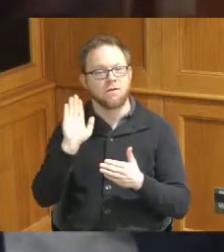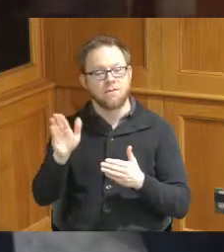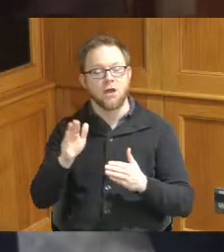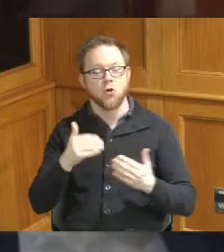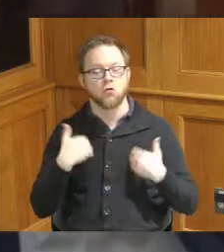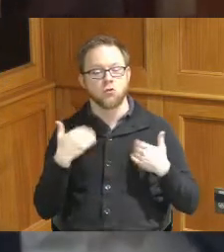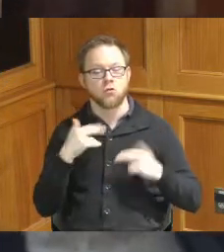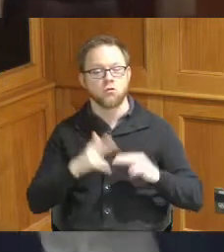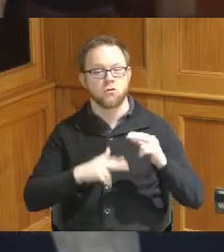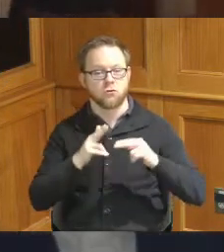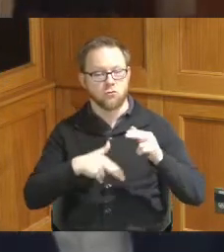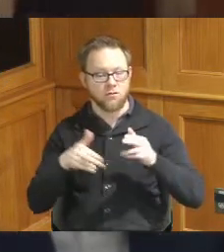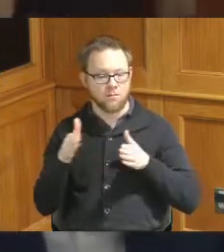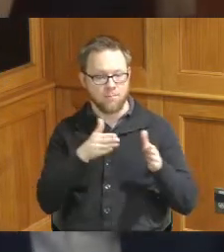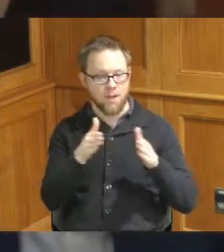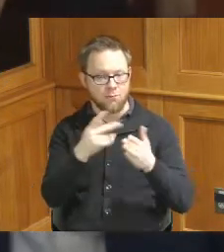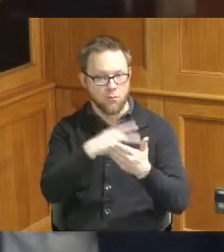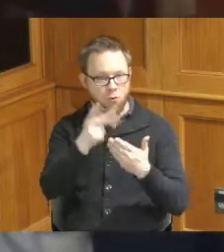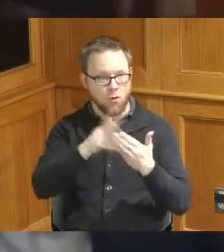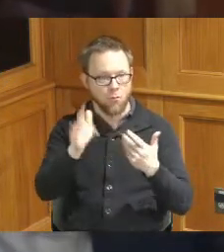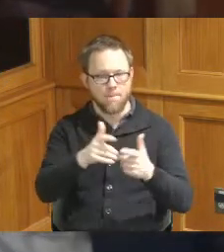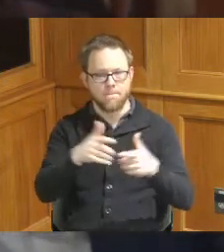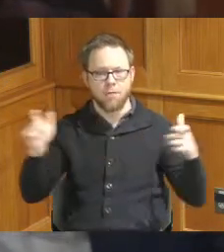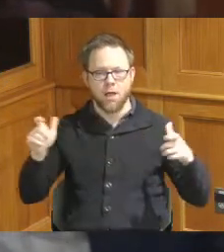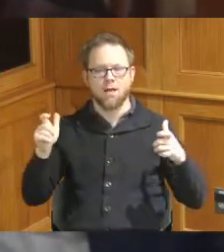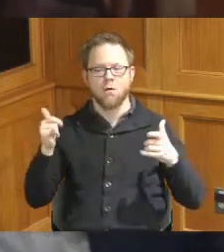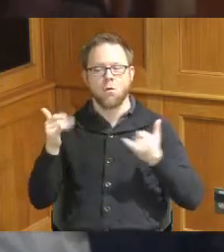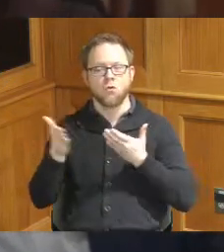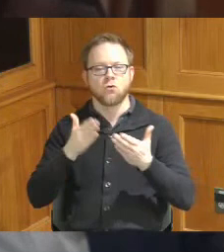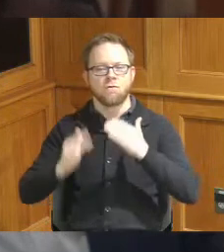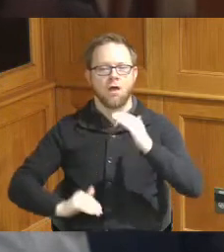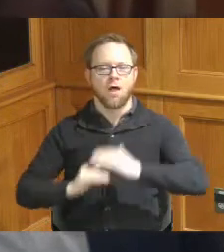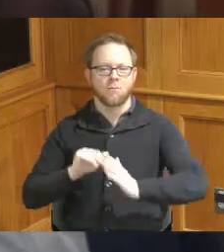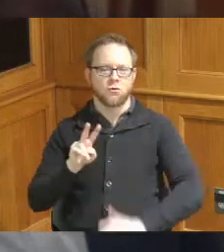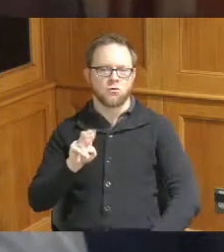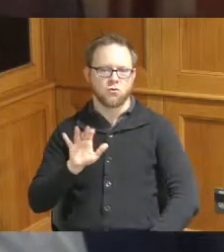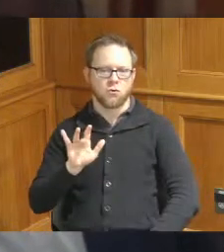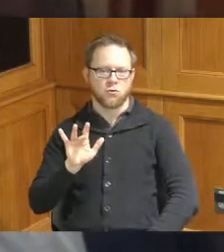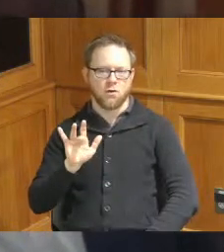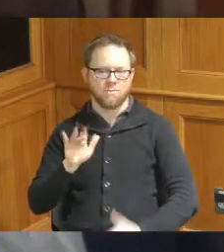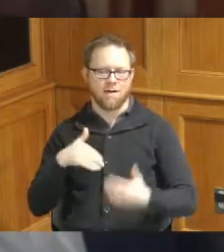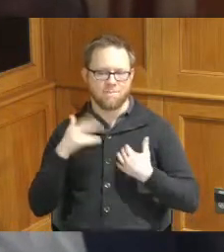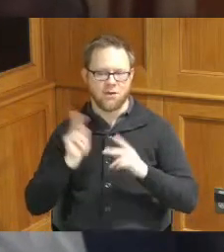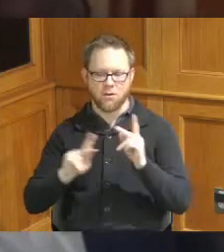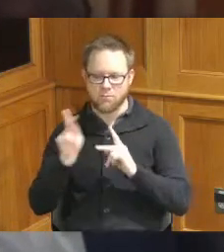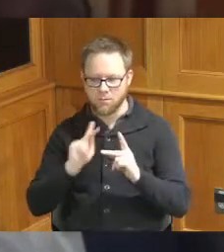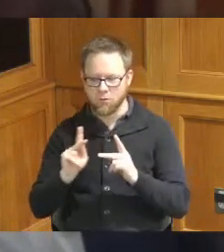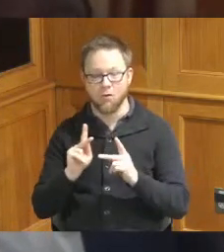to serve up to 225 youth with all graduates receiving up to 12 months of follow-up services